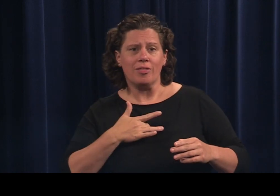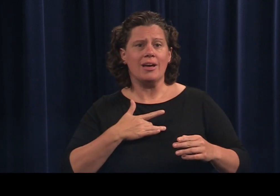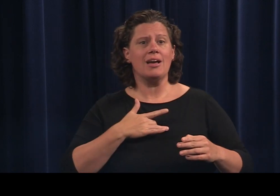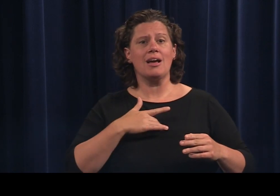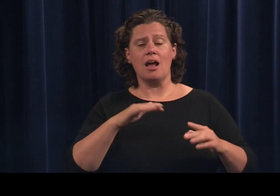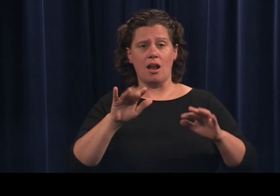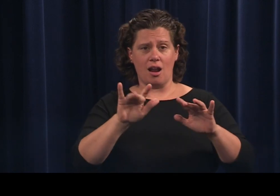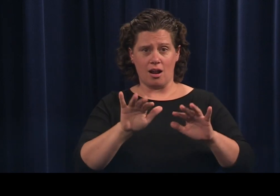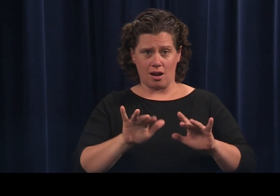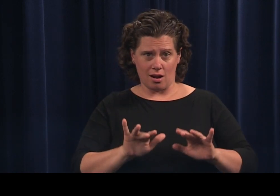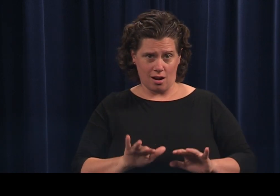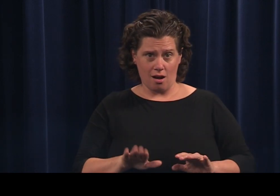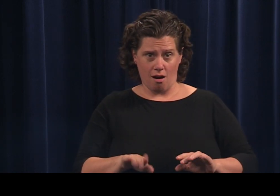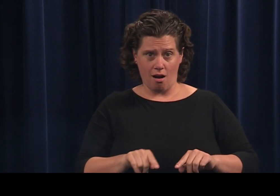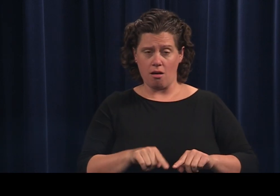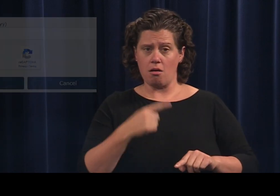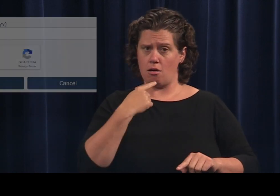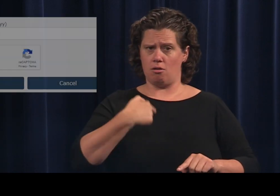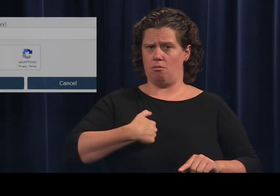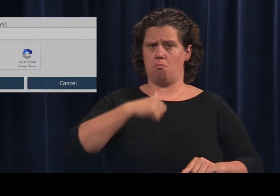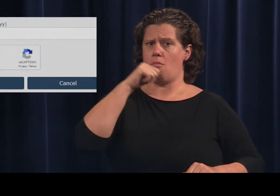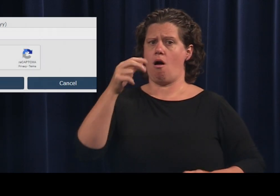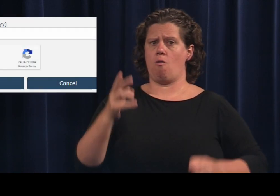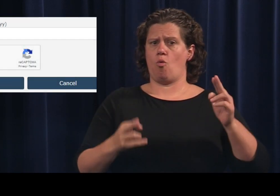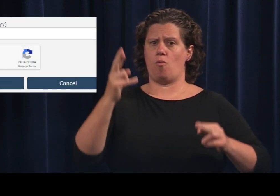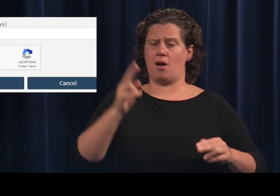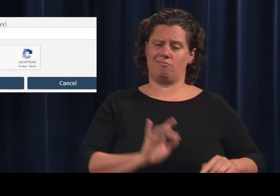Click the box for "I'm not a robot" and click continue